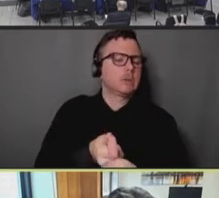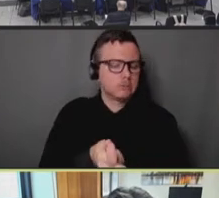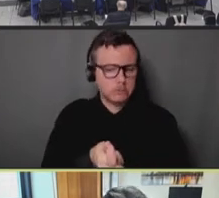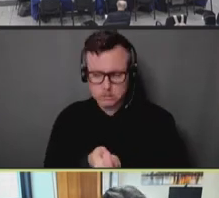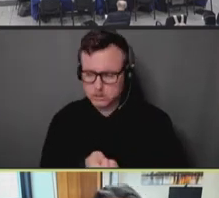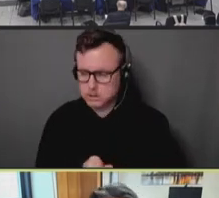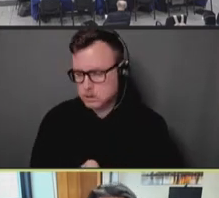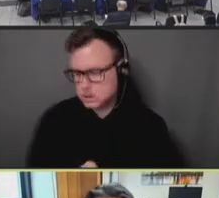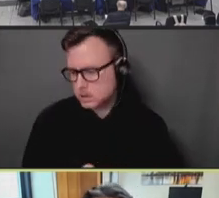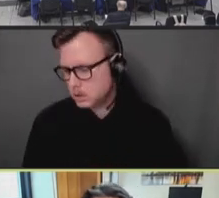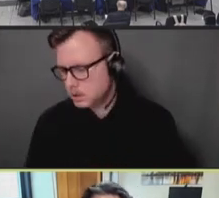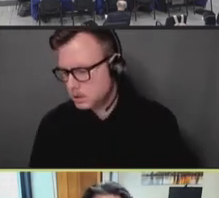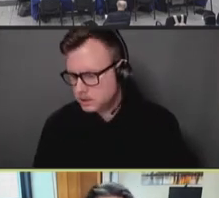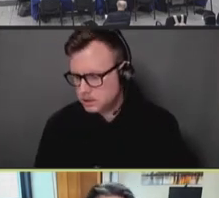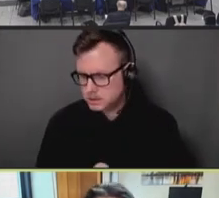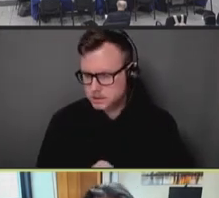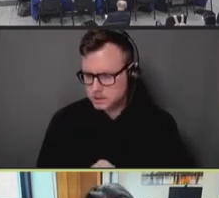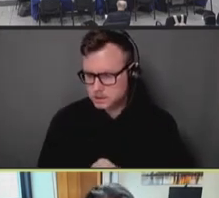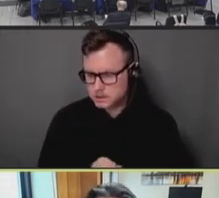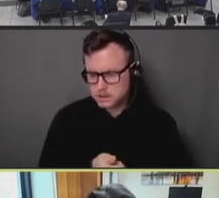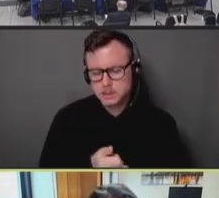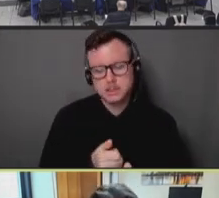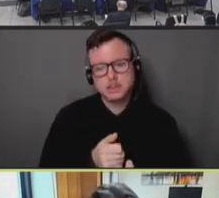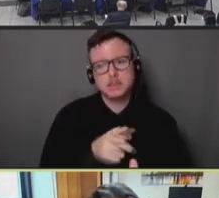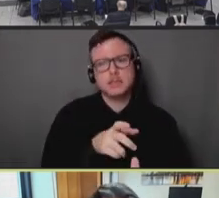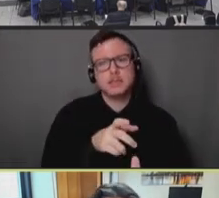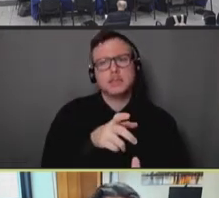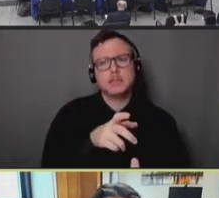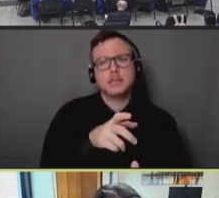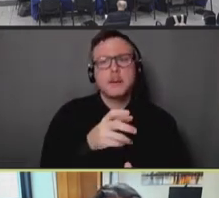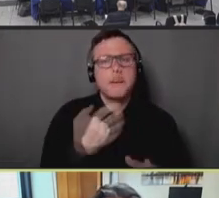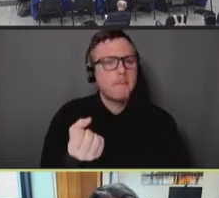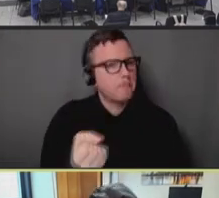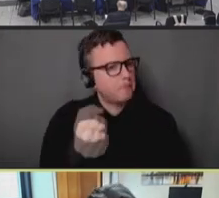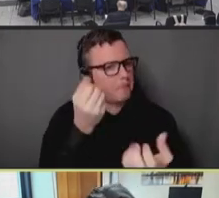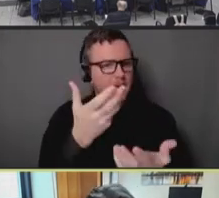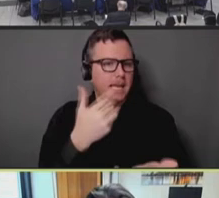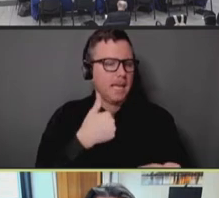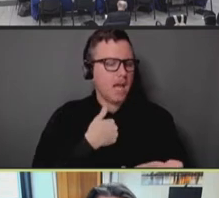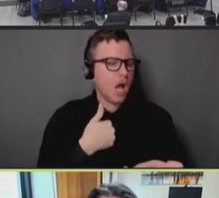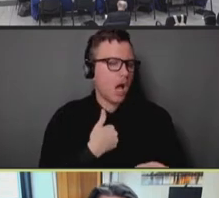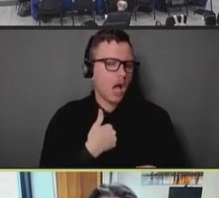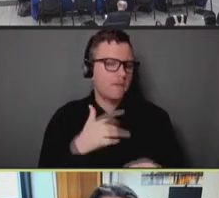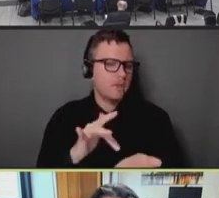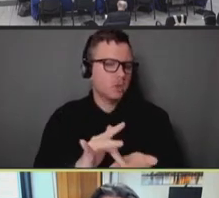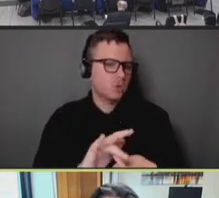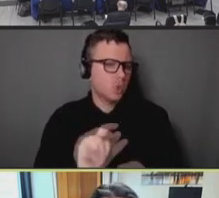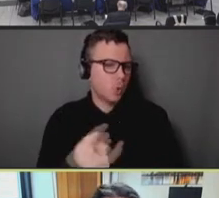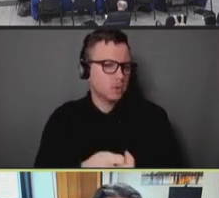And that is a combination -- the vast majority of those doses are first doses. As you will also